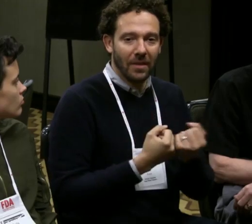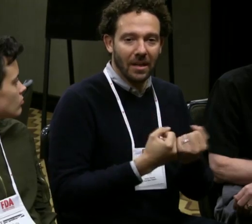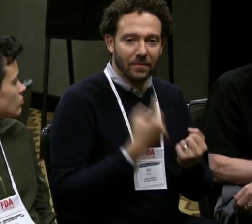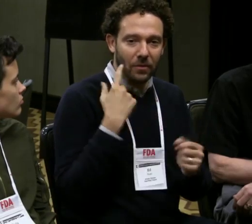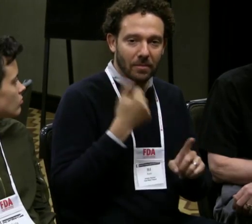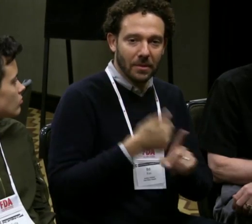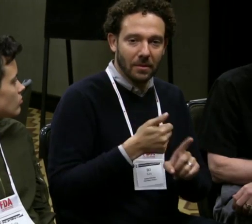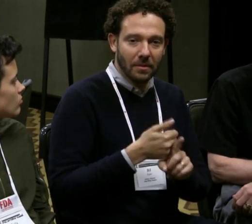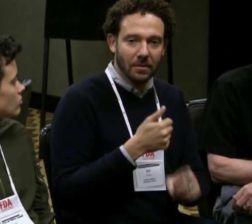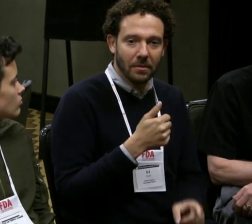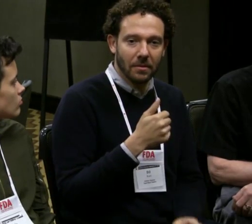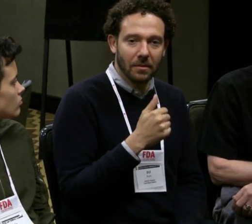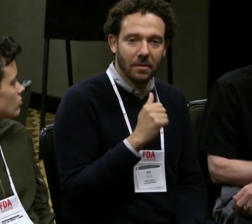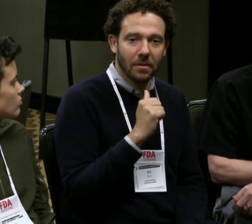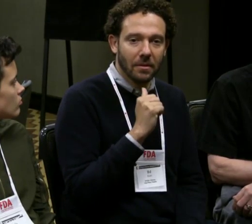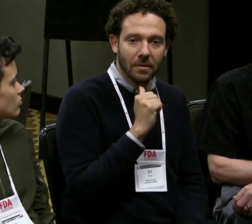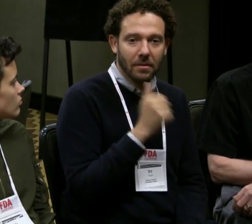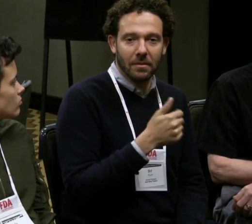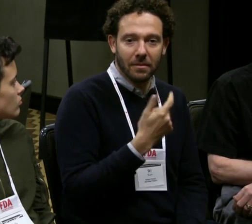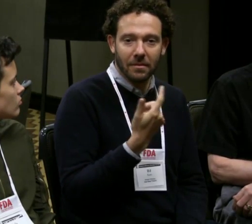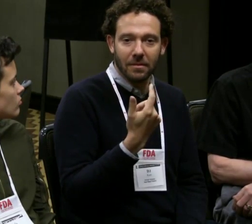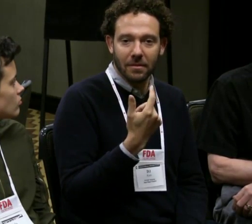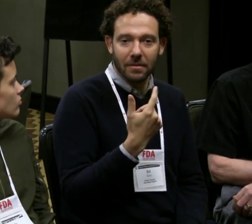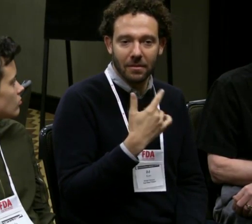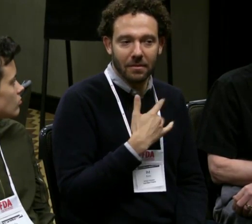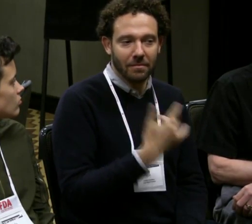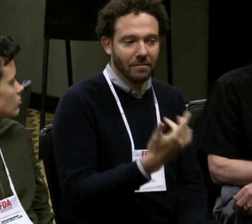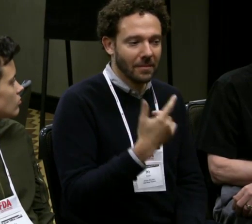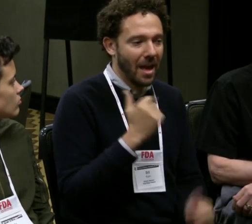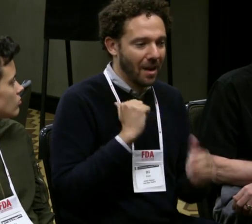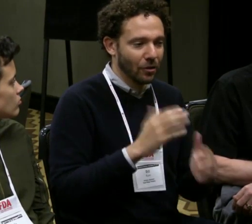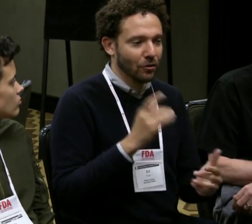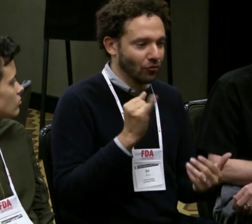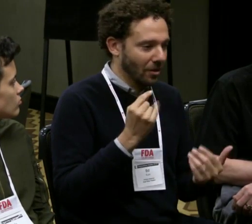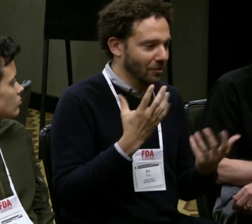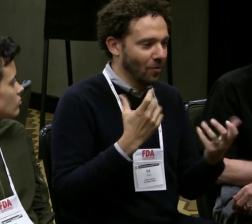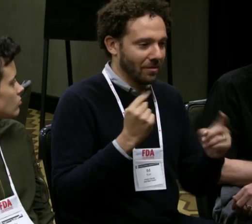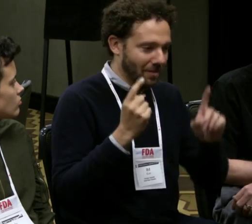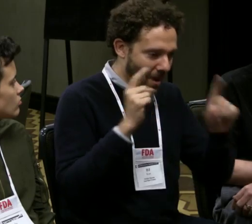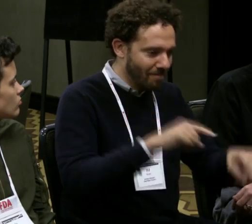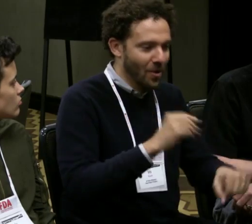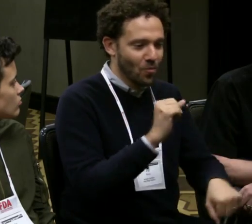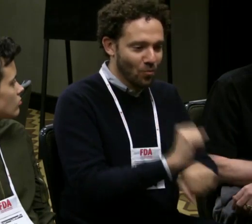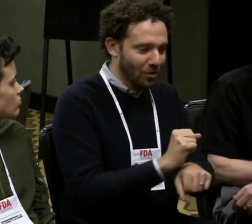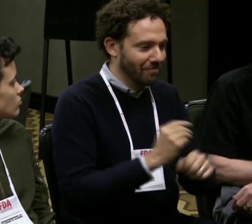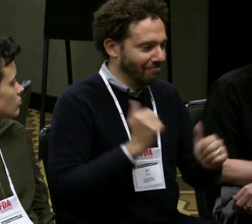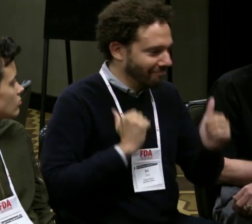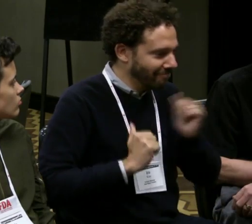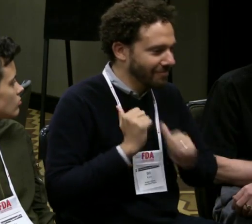you can't be prepared for them to advocate for themselves if you are casting a deaf actor.